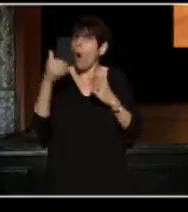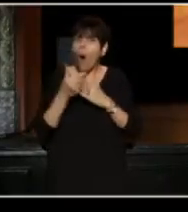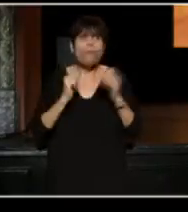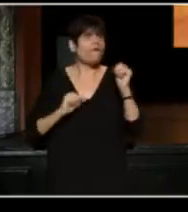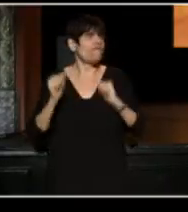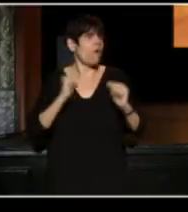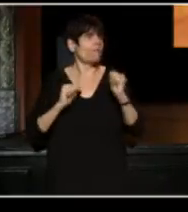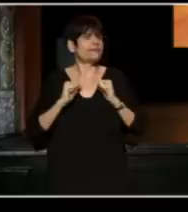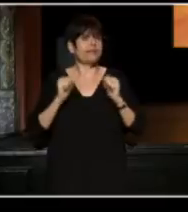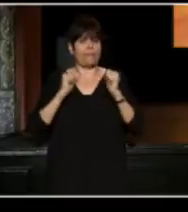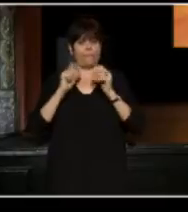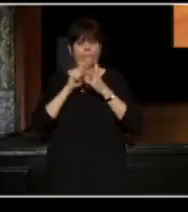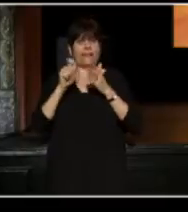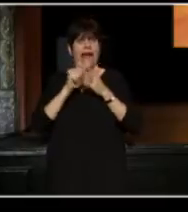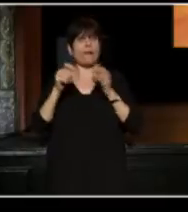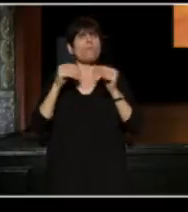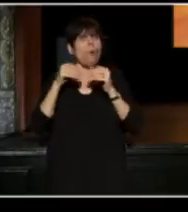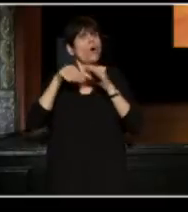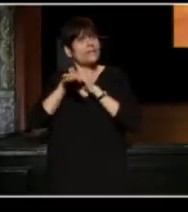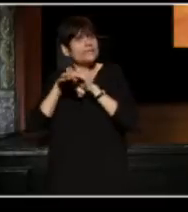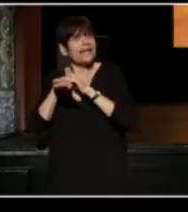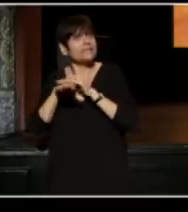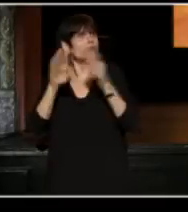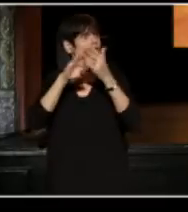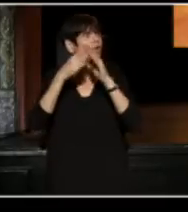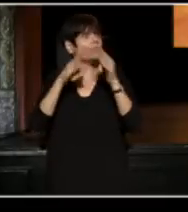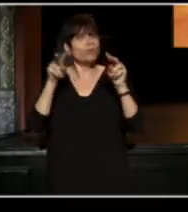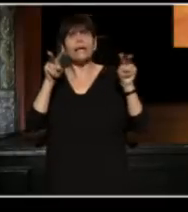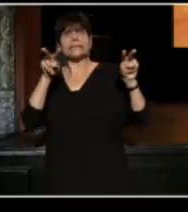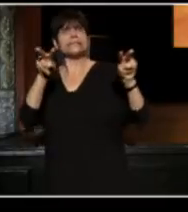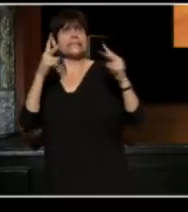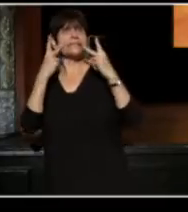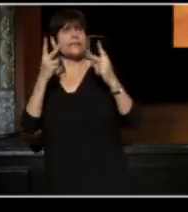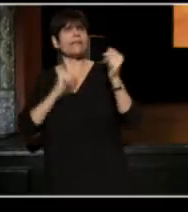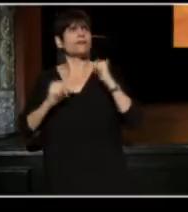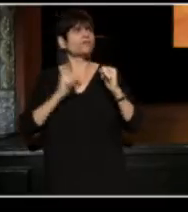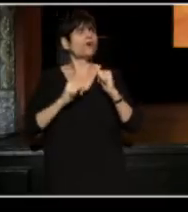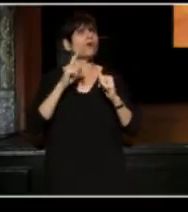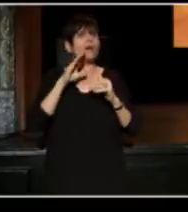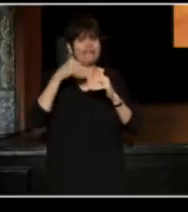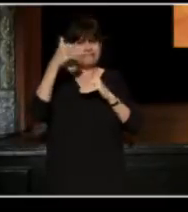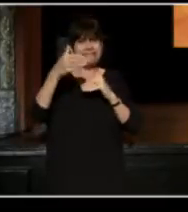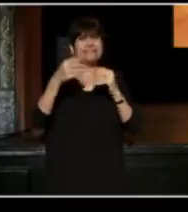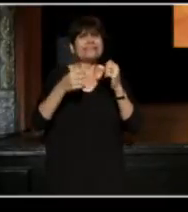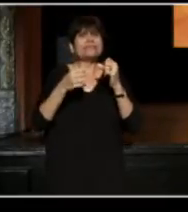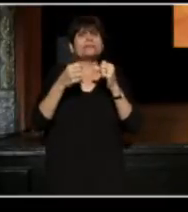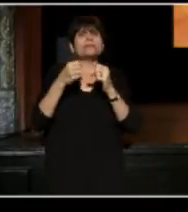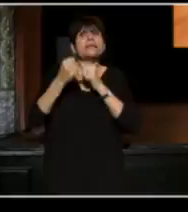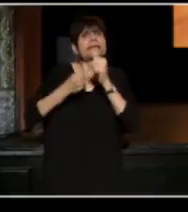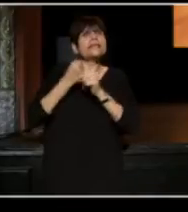make the playwrights' work more accessible to community at large. In the 18th season, he hosted the historic Negro Ensemble Company